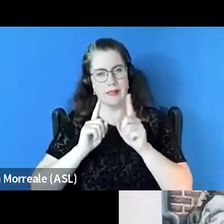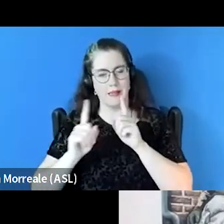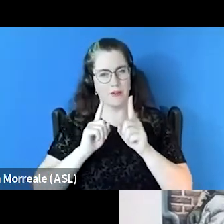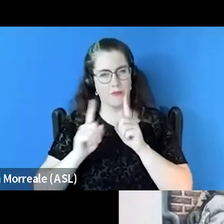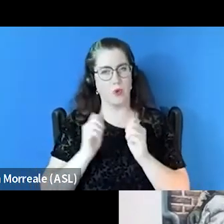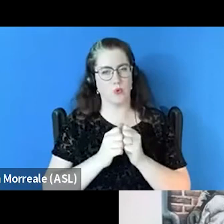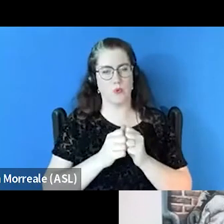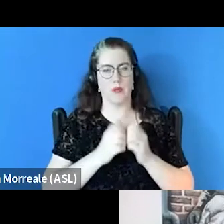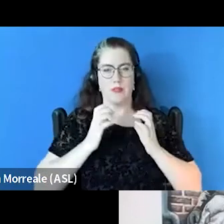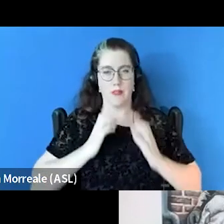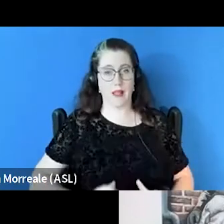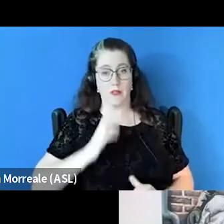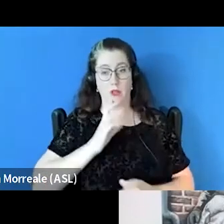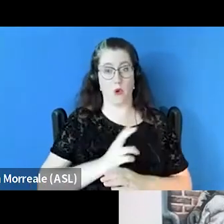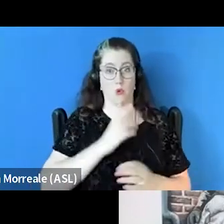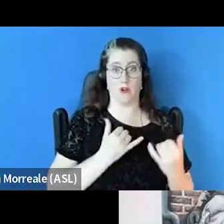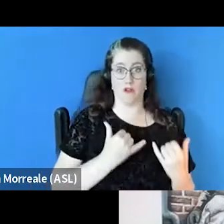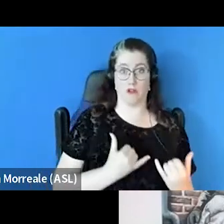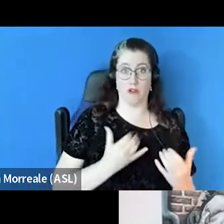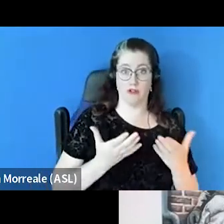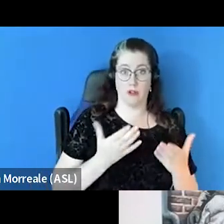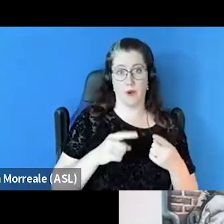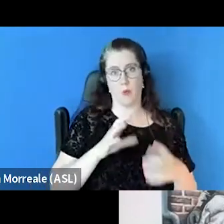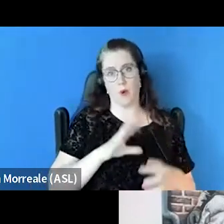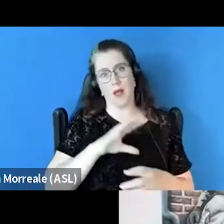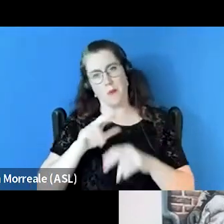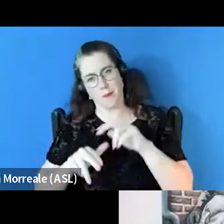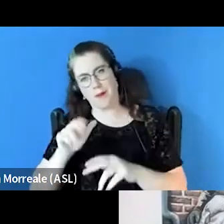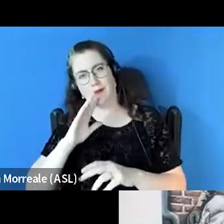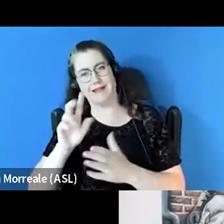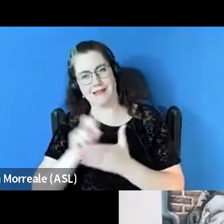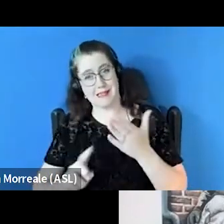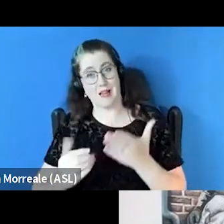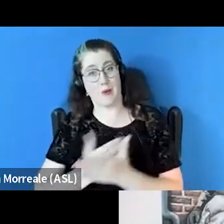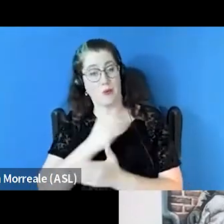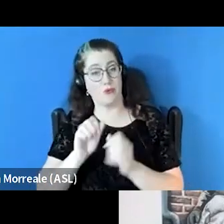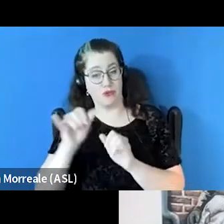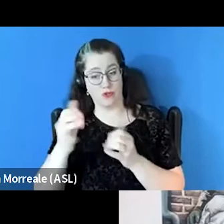who are using our existing services when we build and design new services, so a full spectrum.